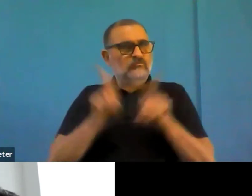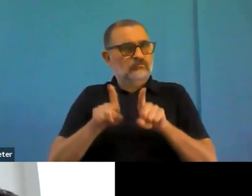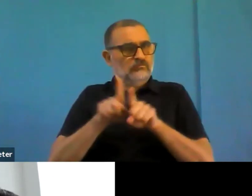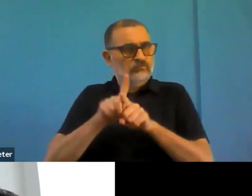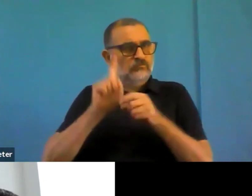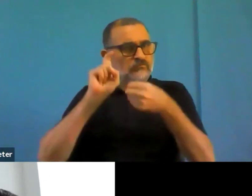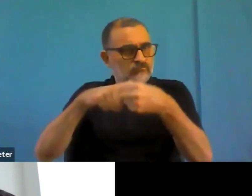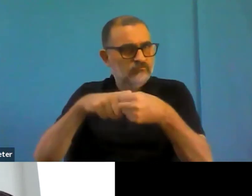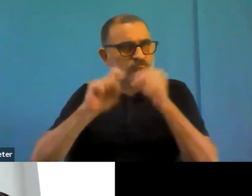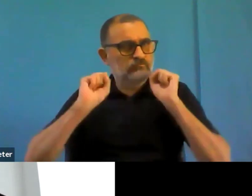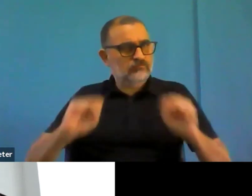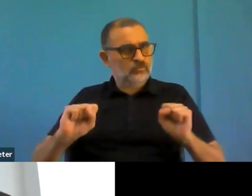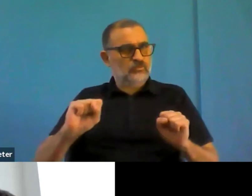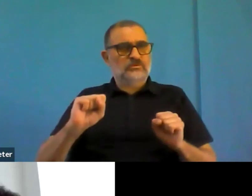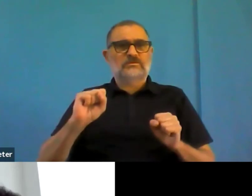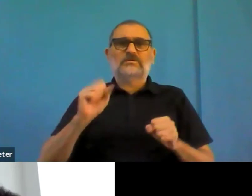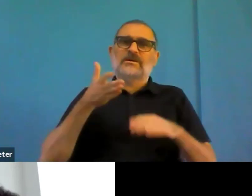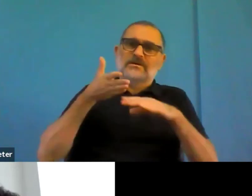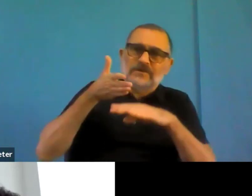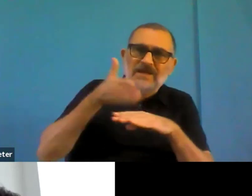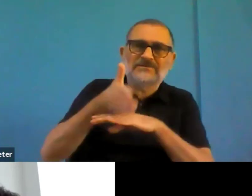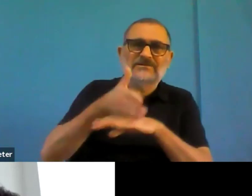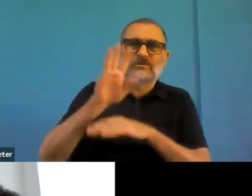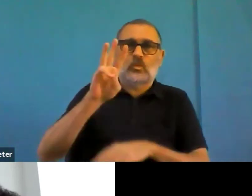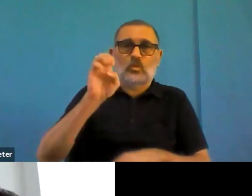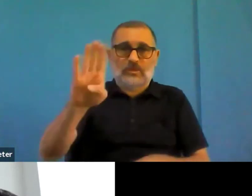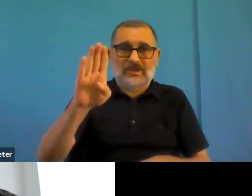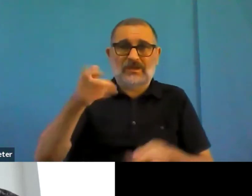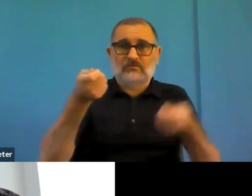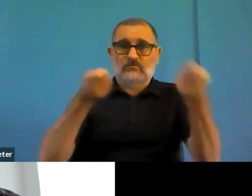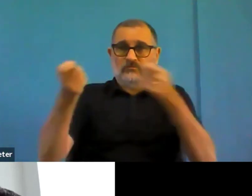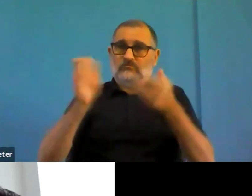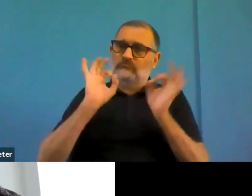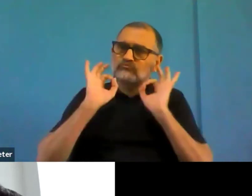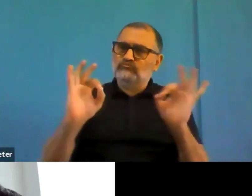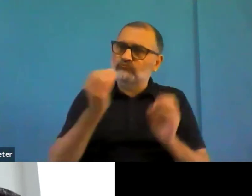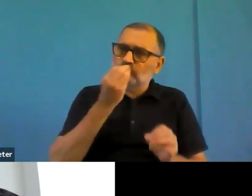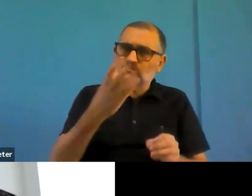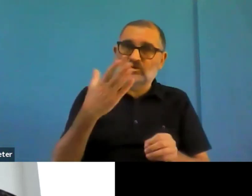also mentioned that it would be useful to have some fines.